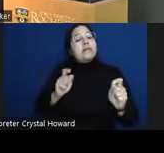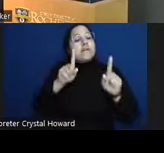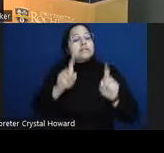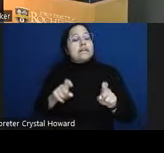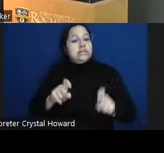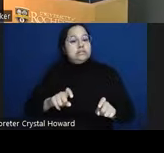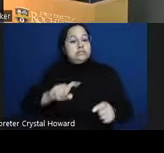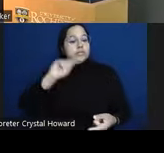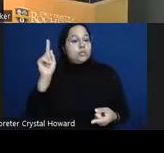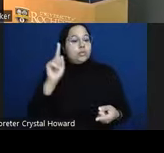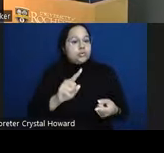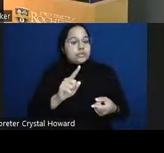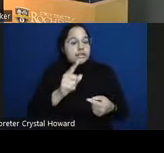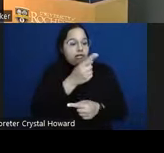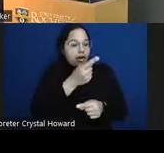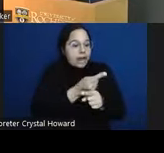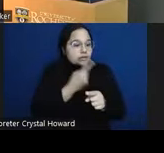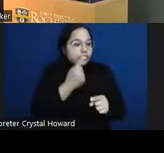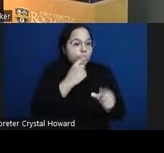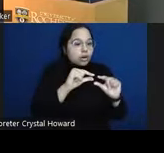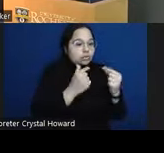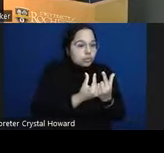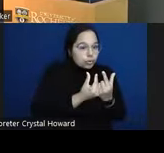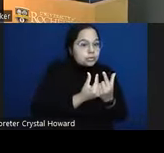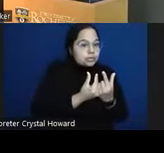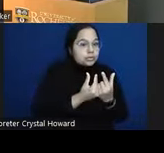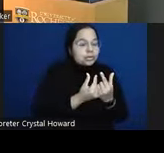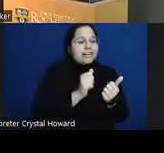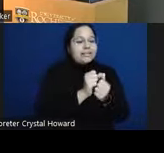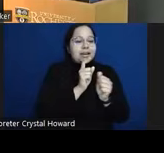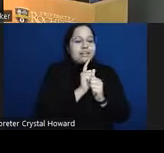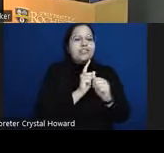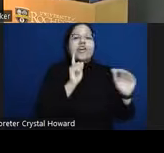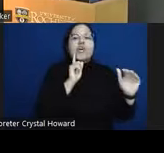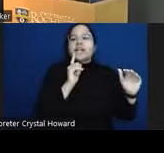with another group also not workable because that will eliminate your disparity on paper but people